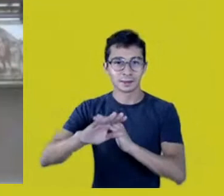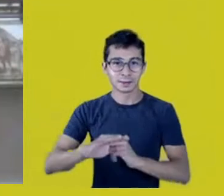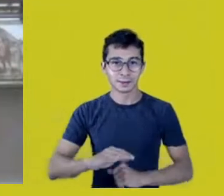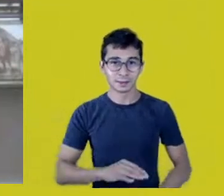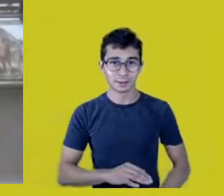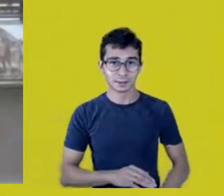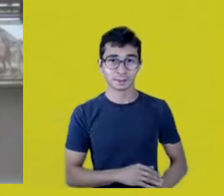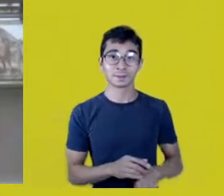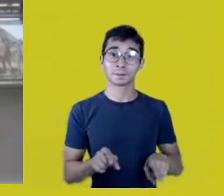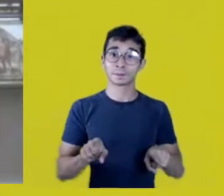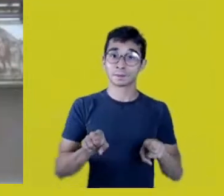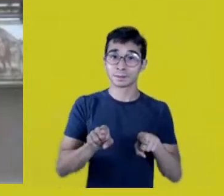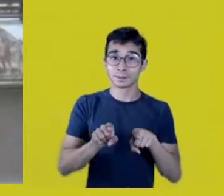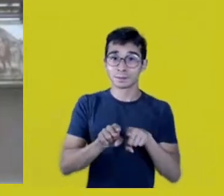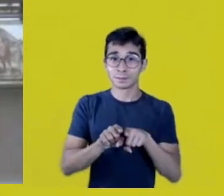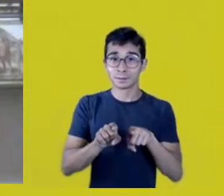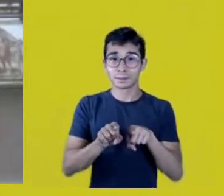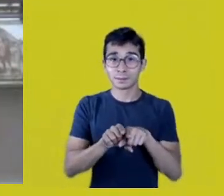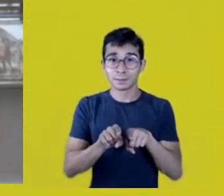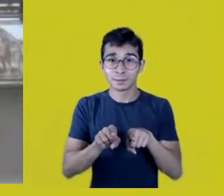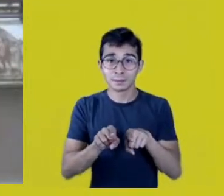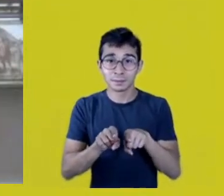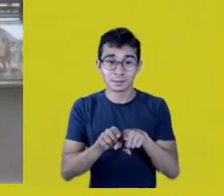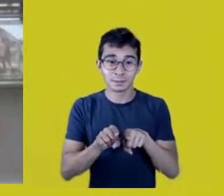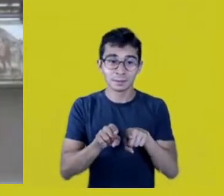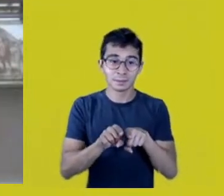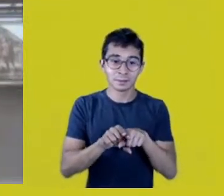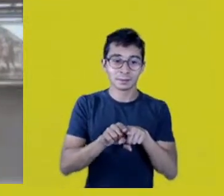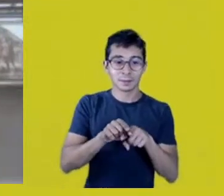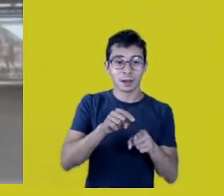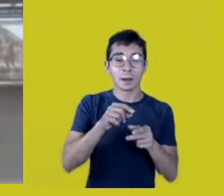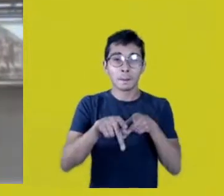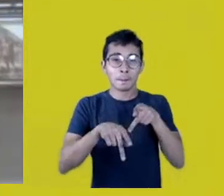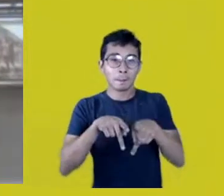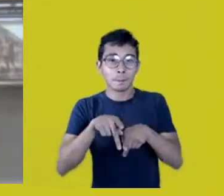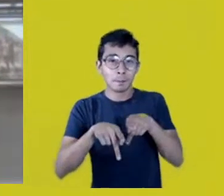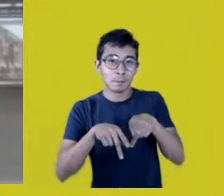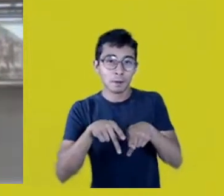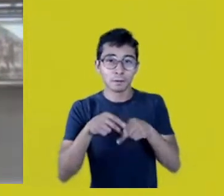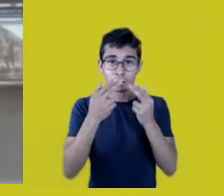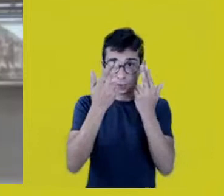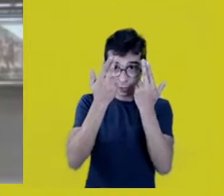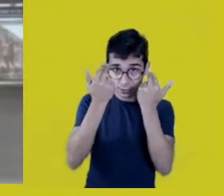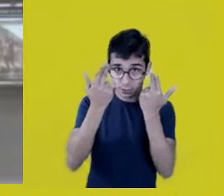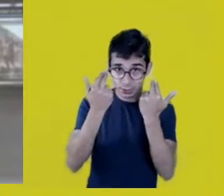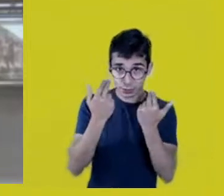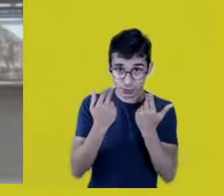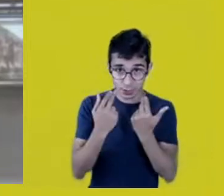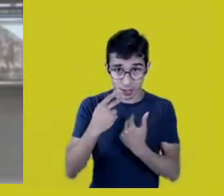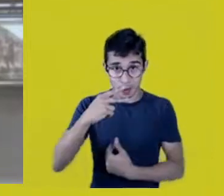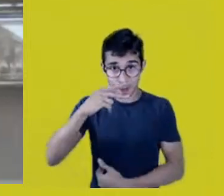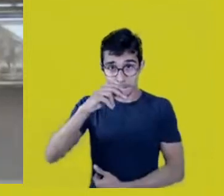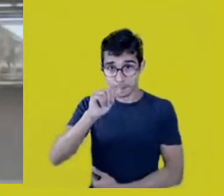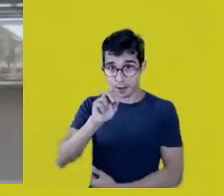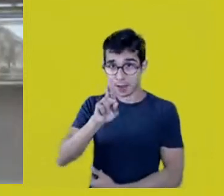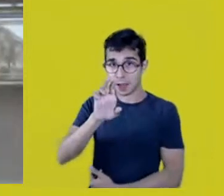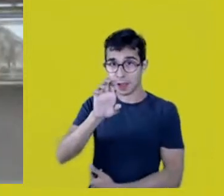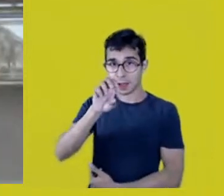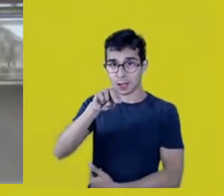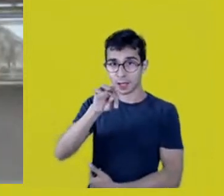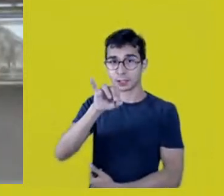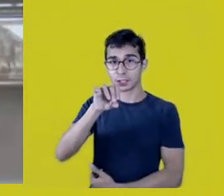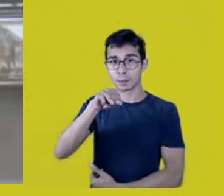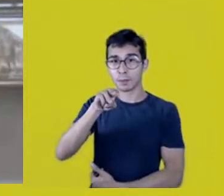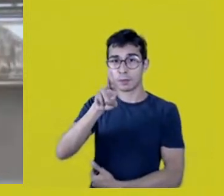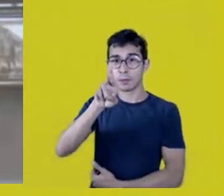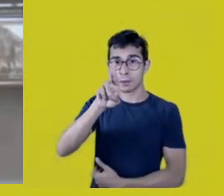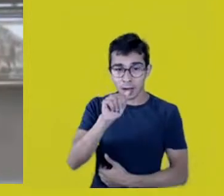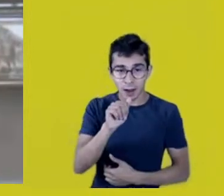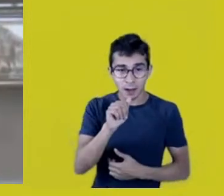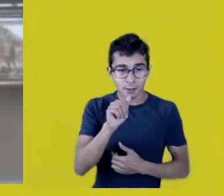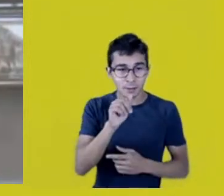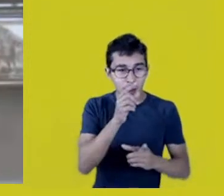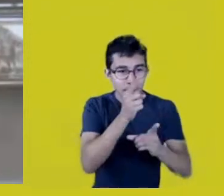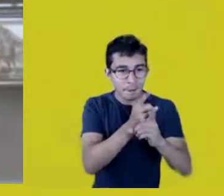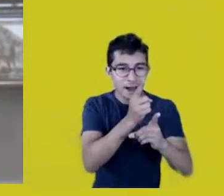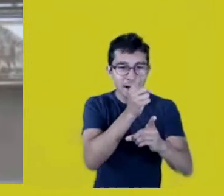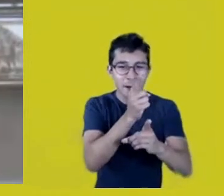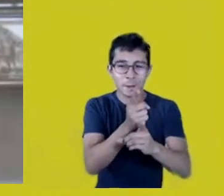I’ve met Mura cousins